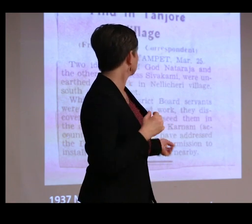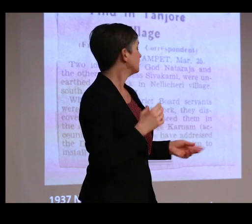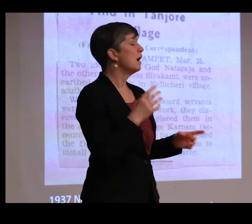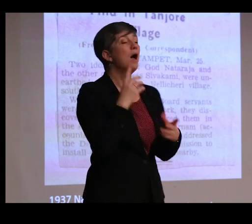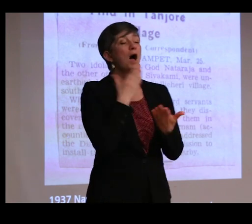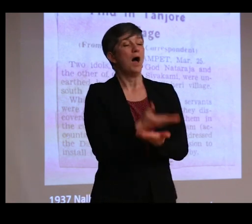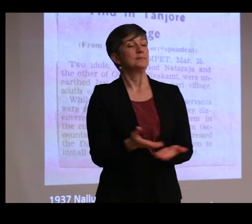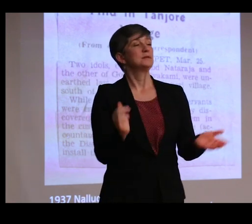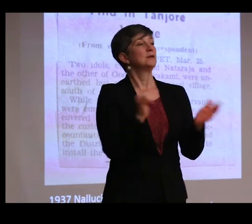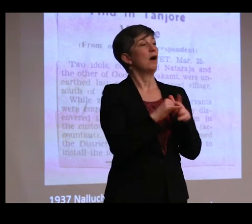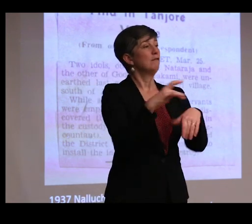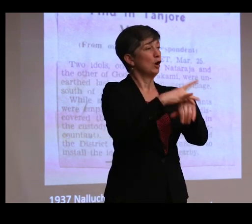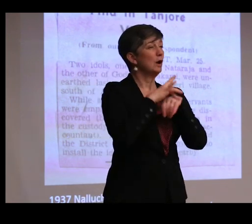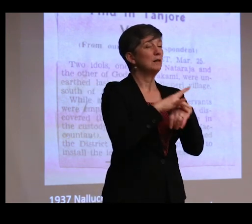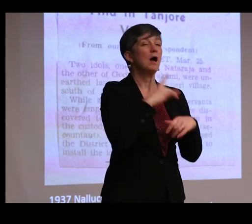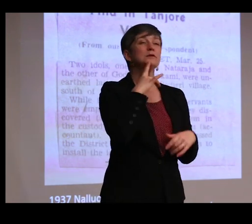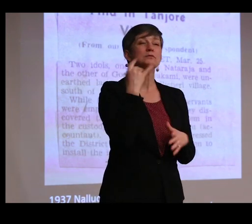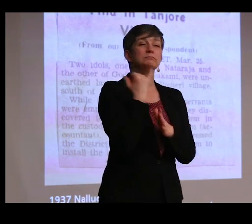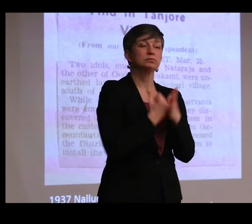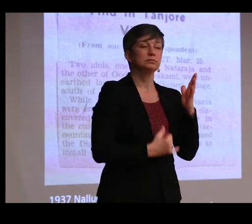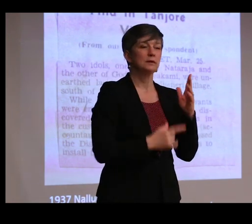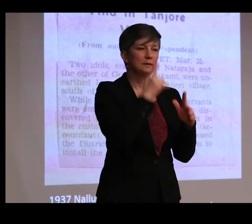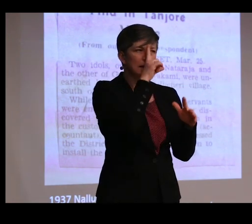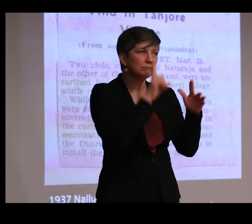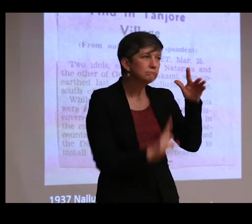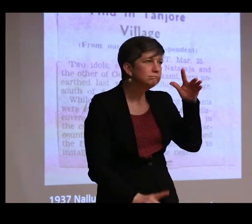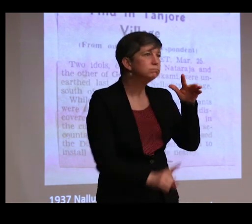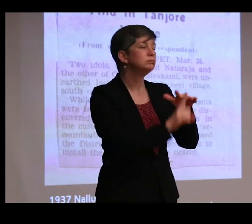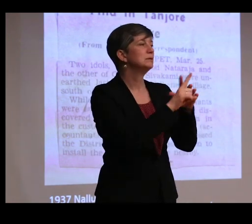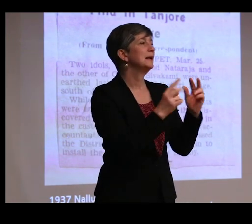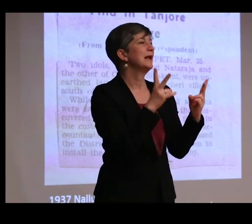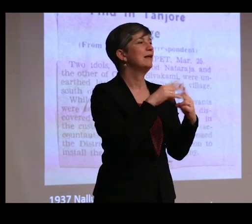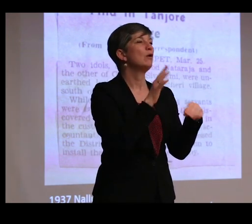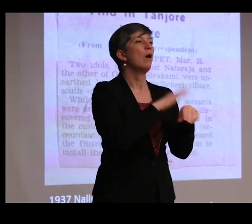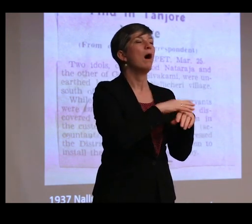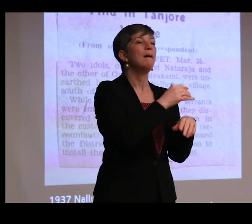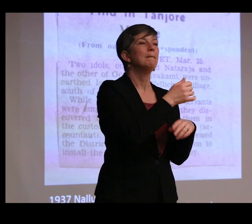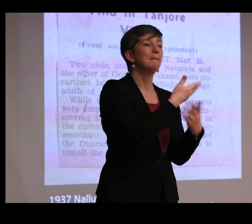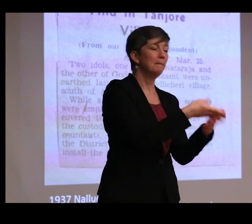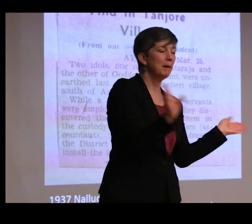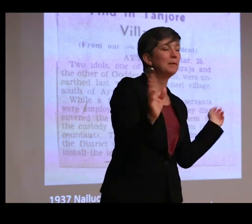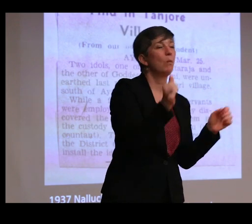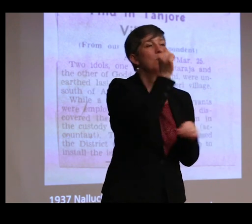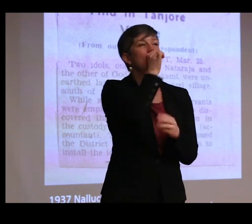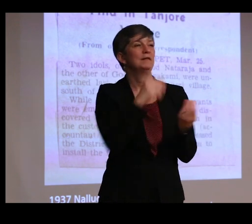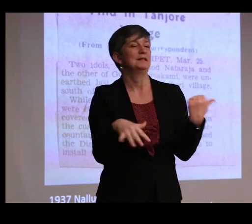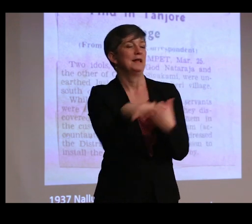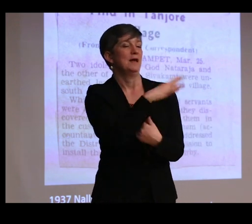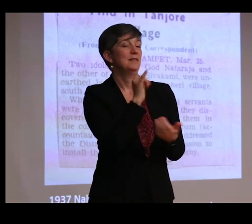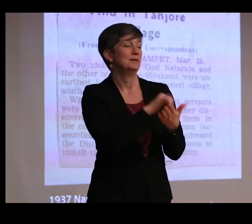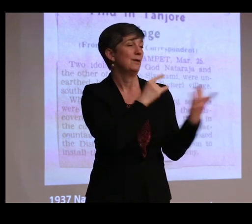literally emerging out of the ground either on public or private lands. And this was happening more and more